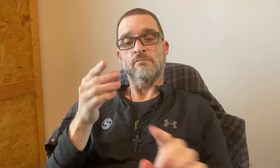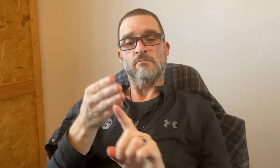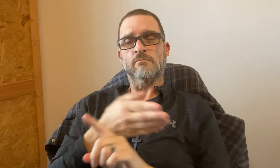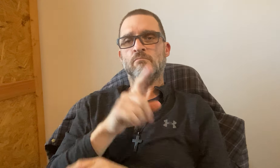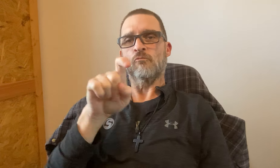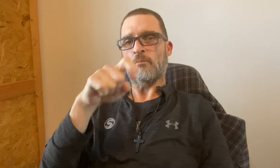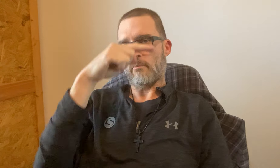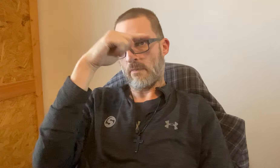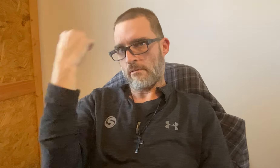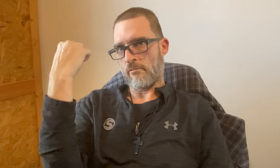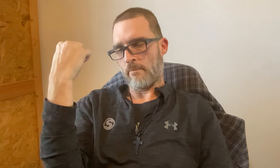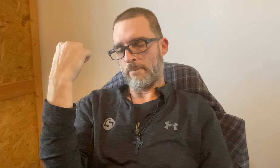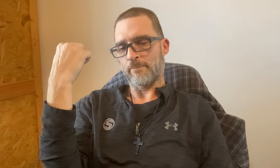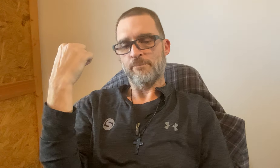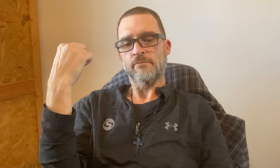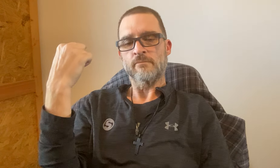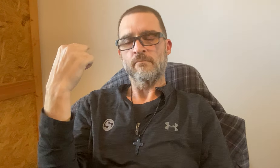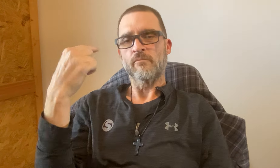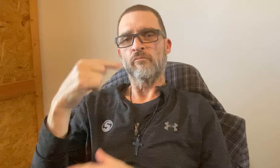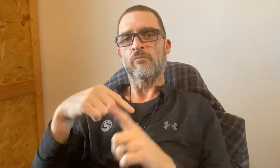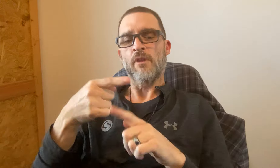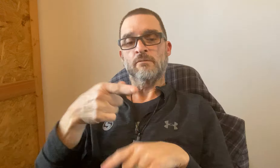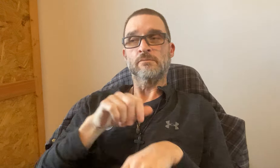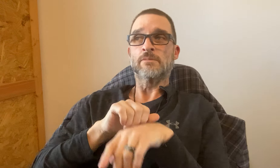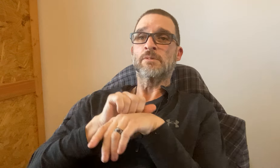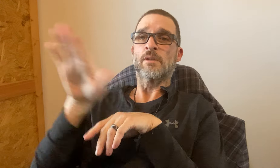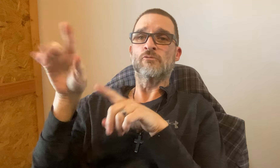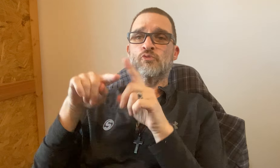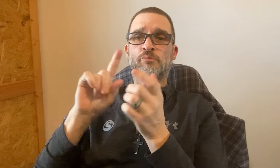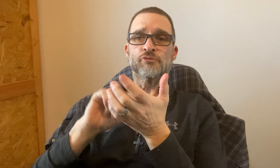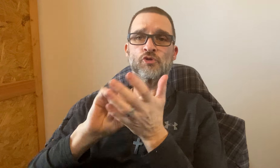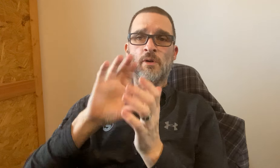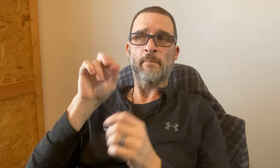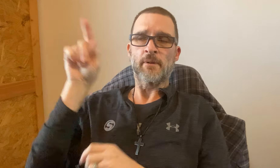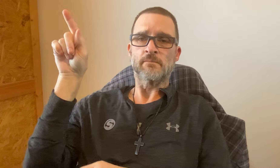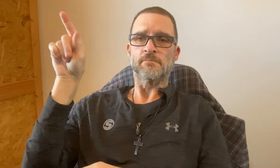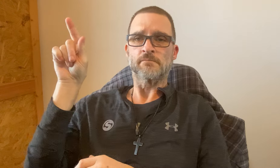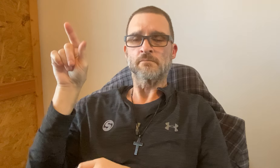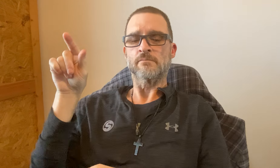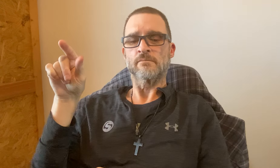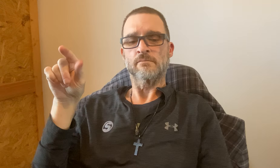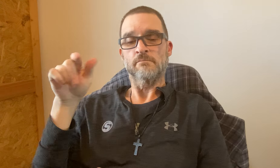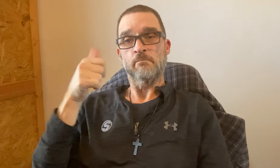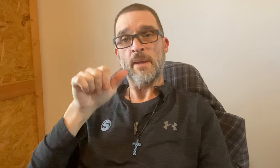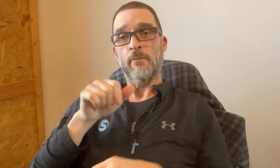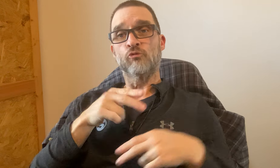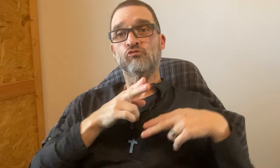Really the original color was supposed to be black. Then it was sent to the T-shirt printer company